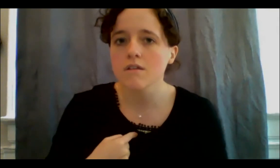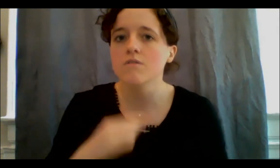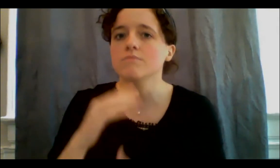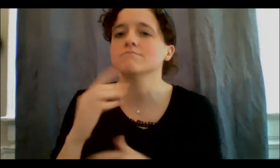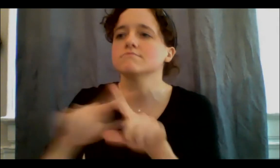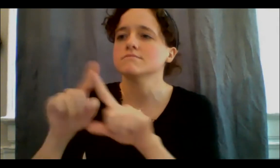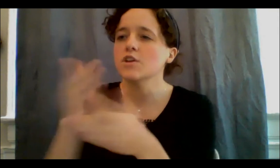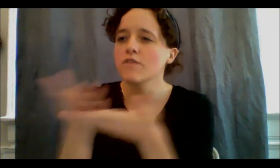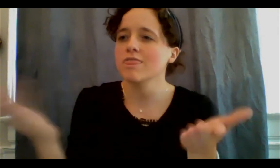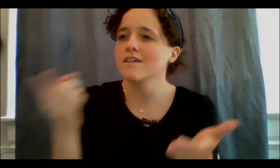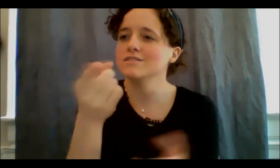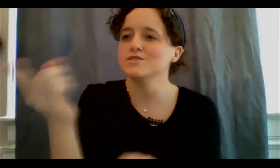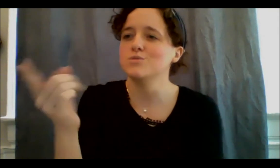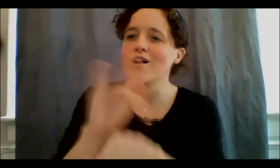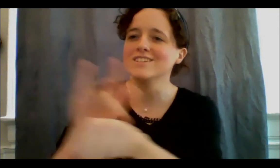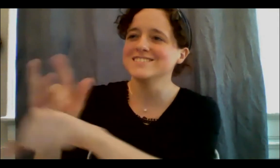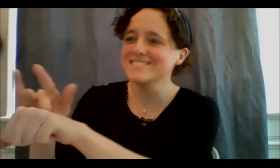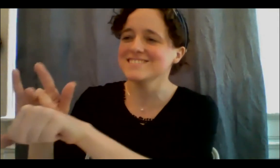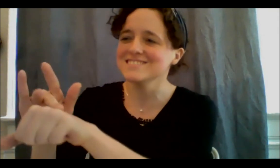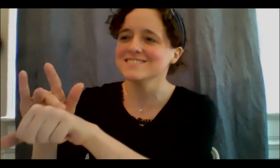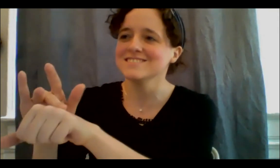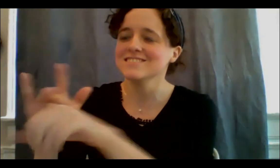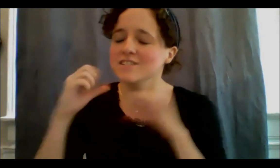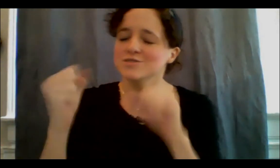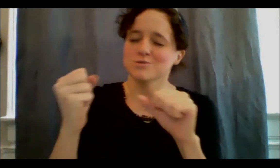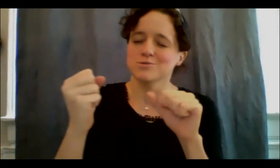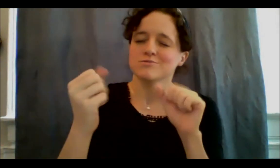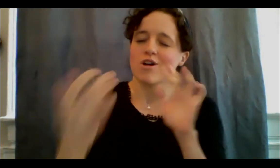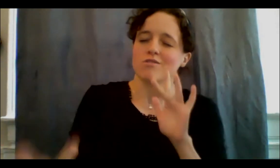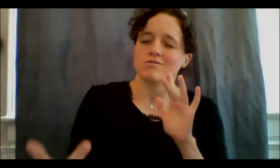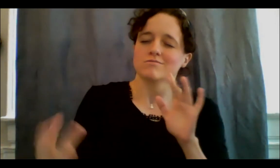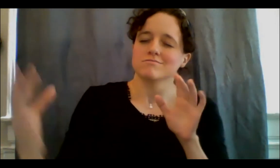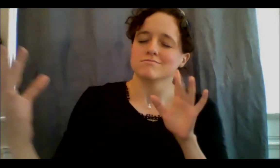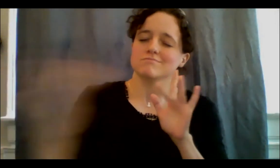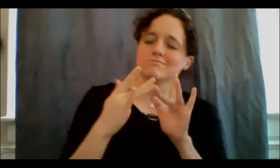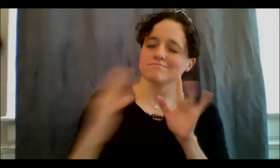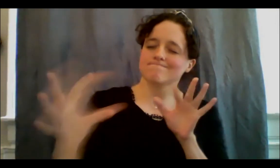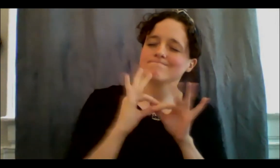resonate with me as, you know, in my skin I can feel connected to each one of you